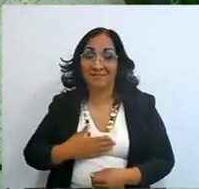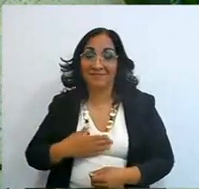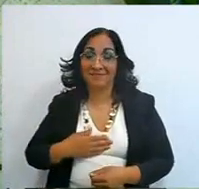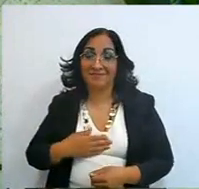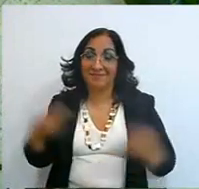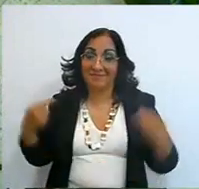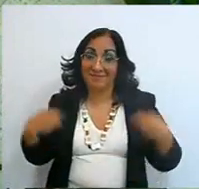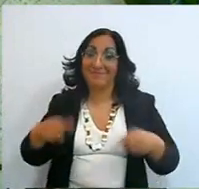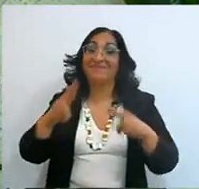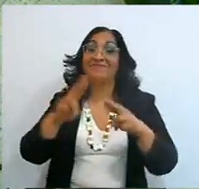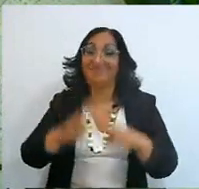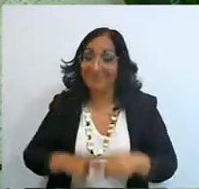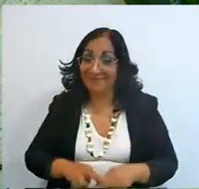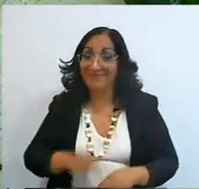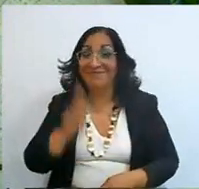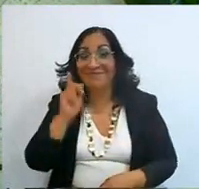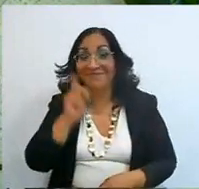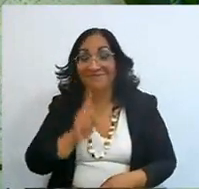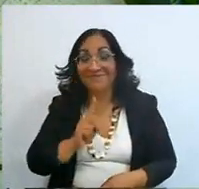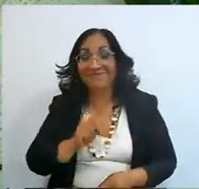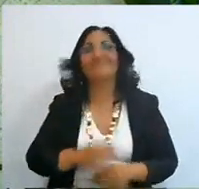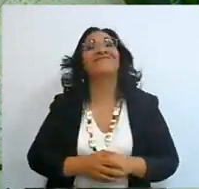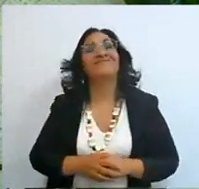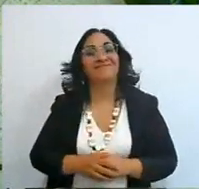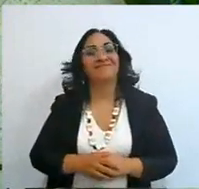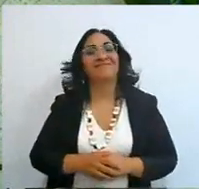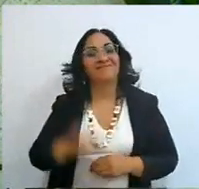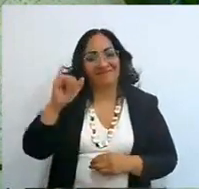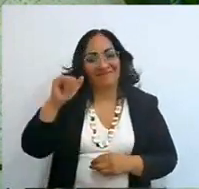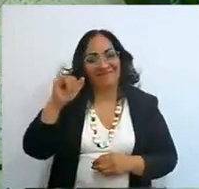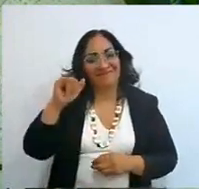my teacher, my teacher uh, thank you, here it is in my head, thank you,